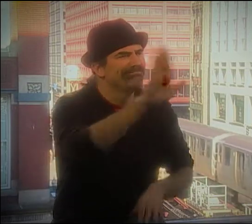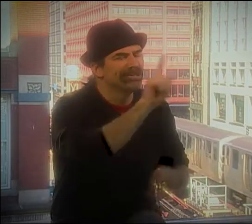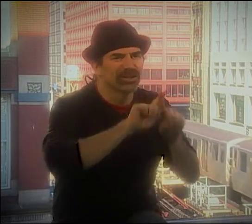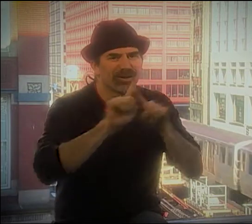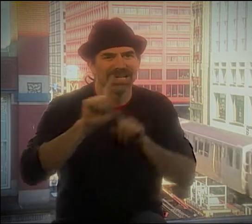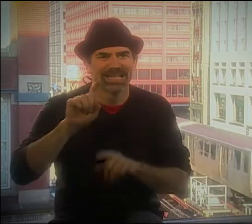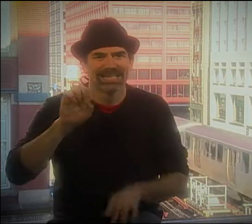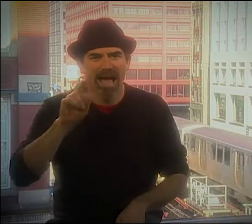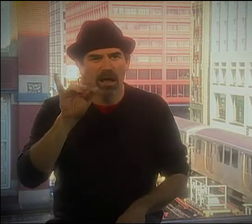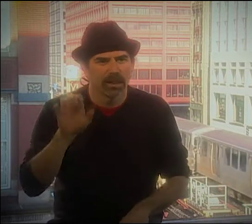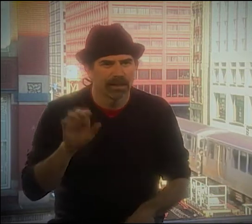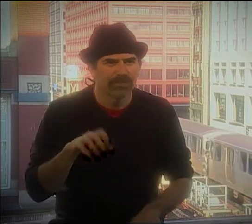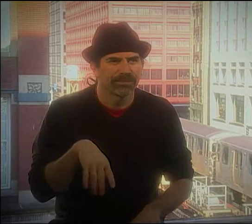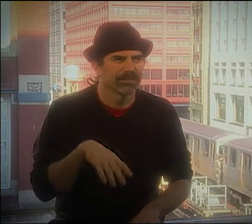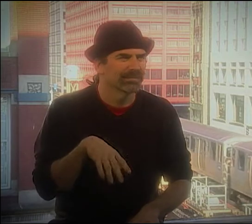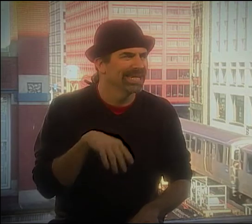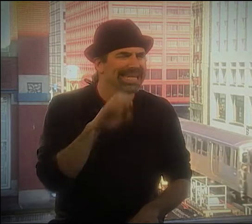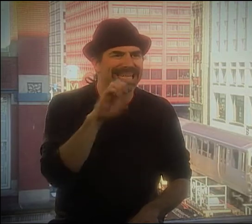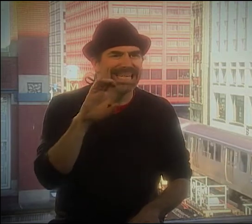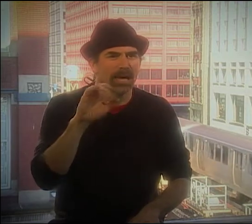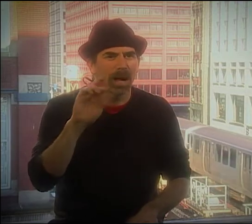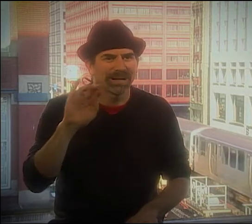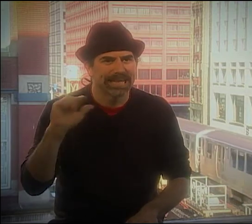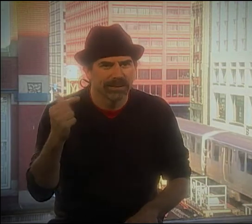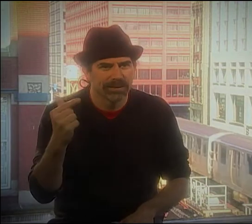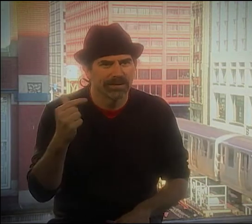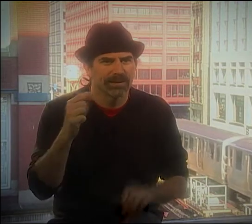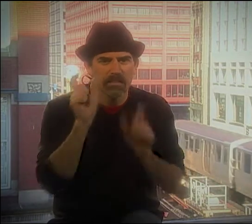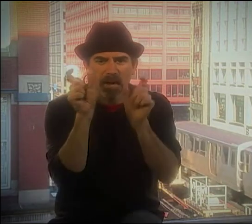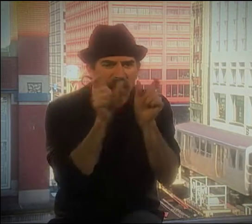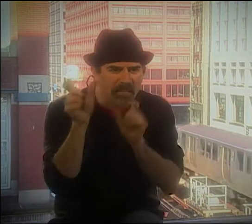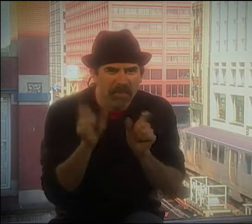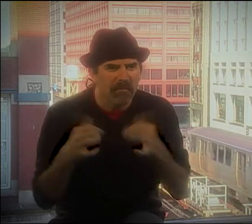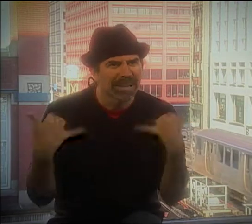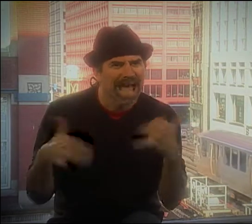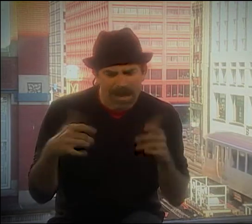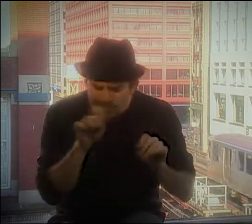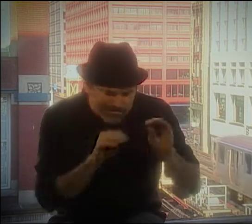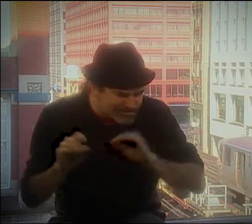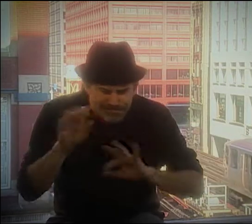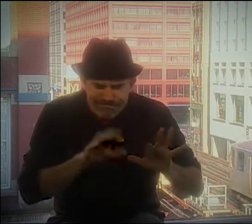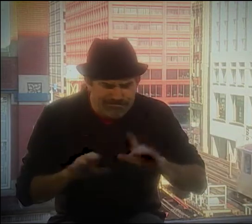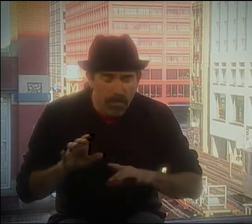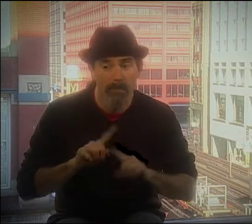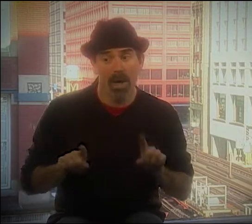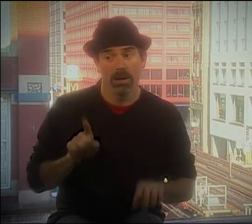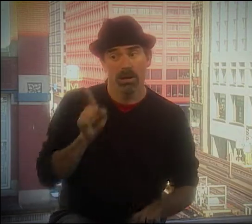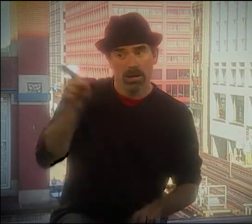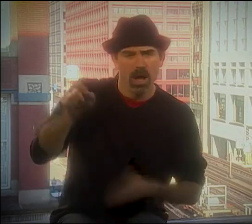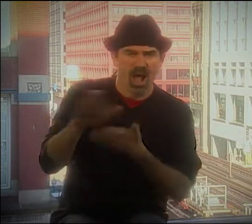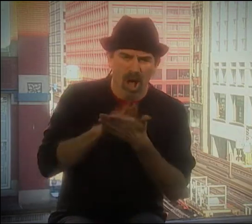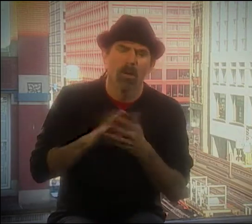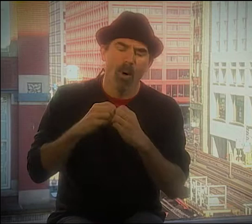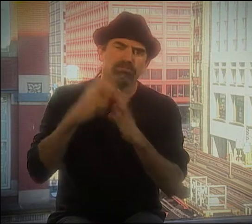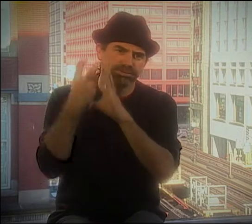AND BORROWING DIFFERENT TYPES OF STYLES--e.e. cummings, PLAYING WITH WORDS.